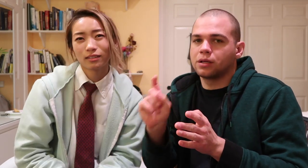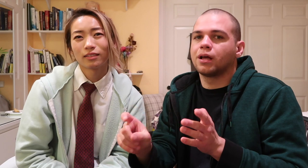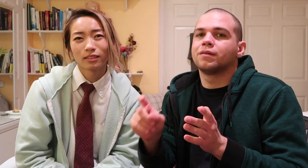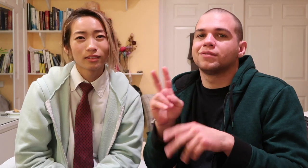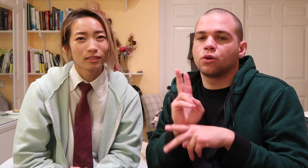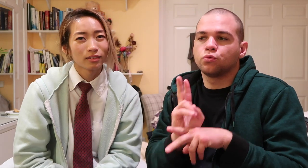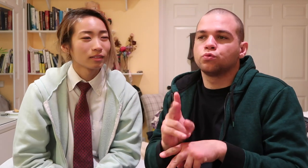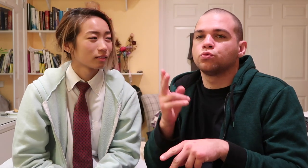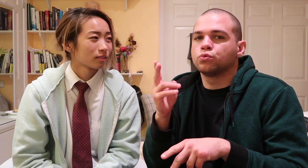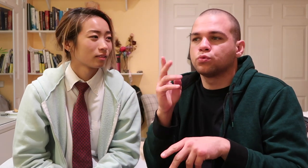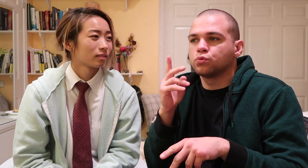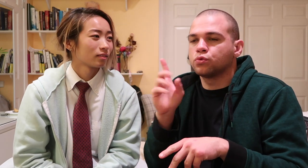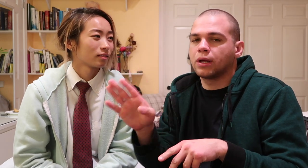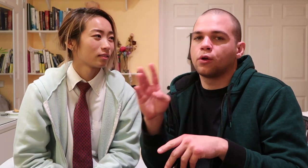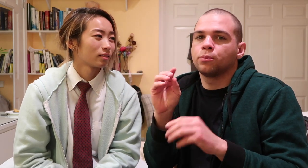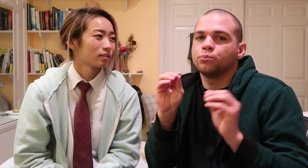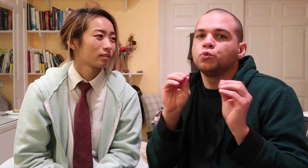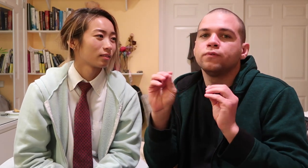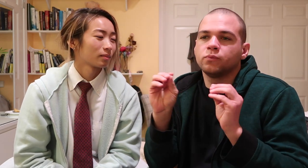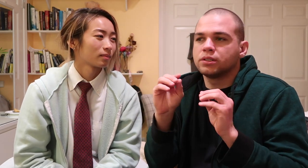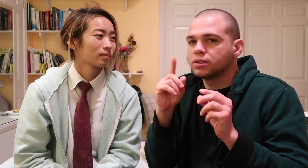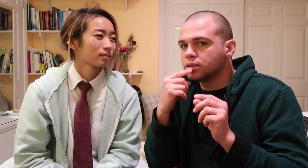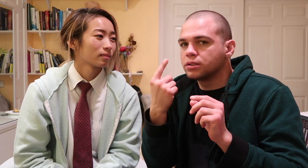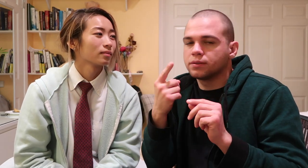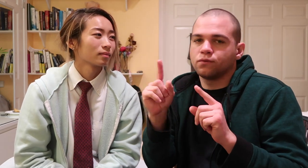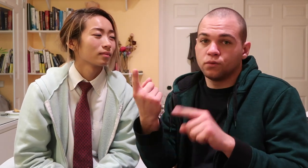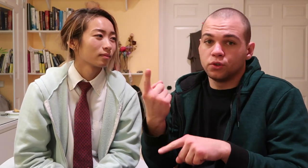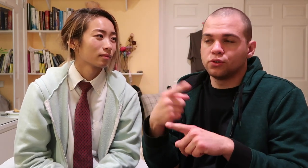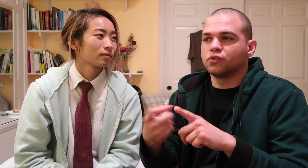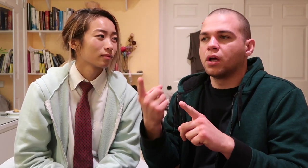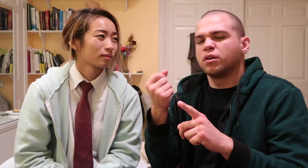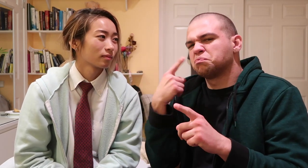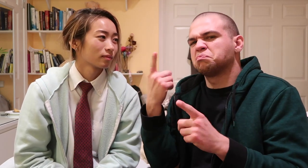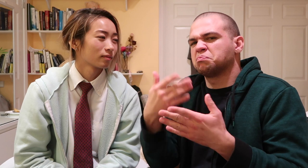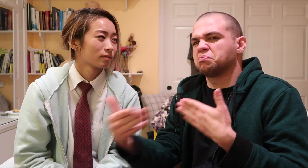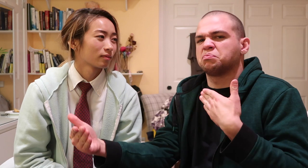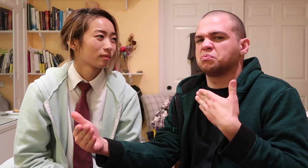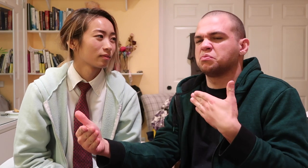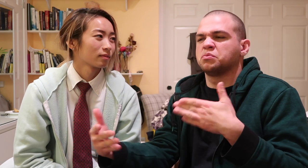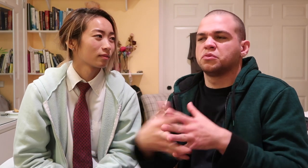I have to get used to their lip movement then I understand them from then on